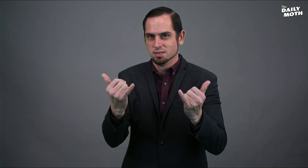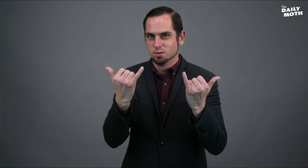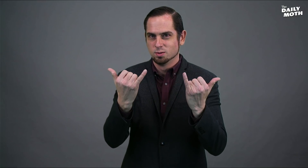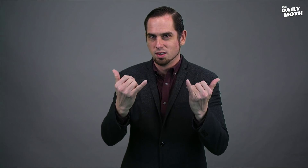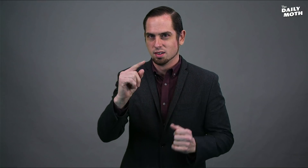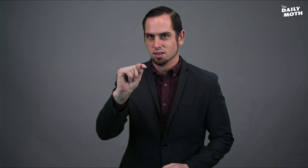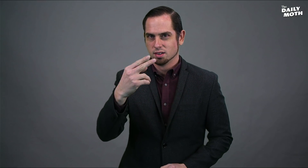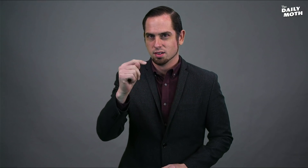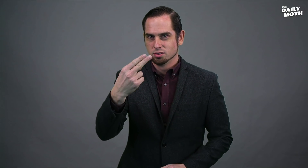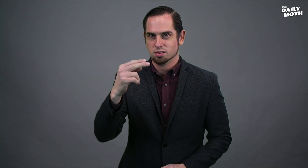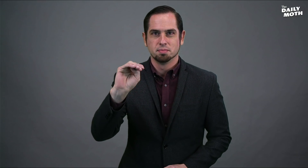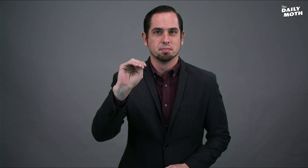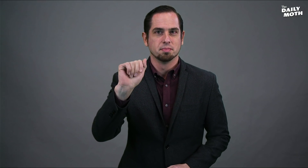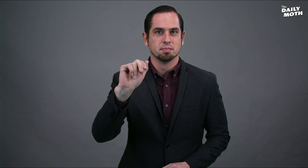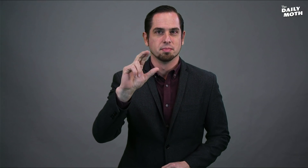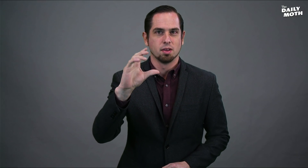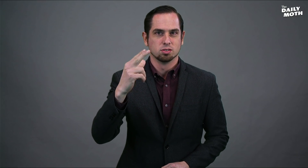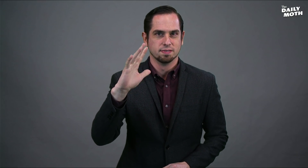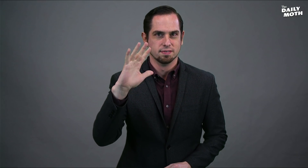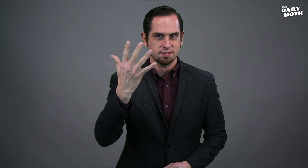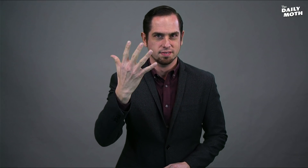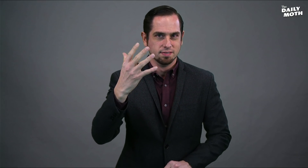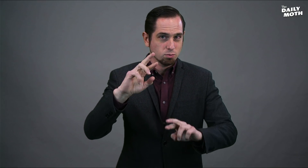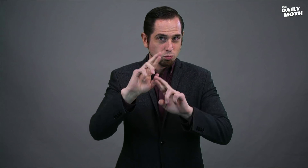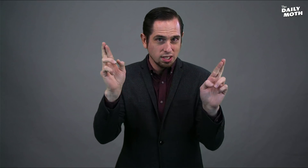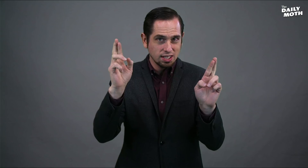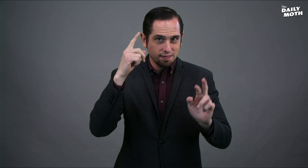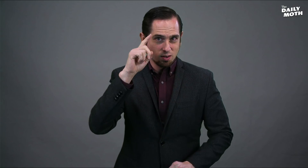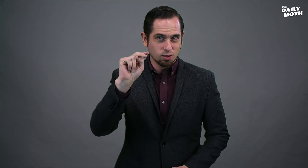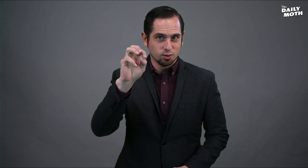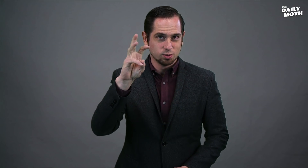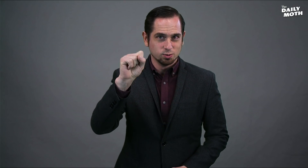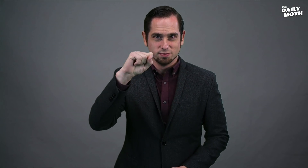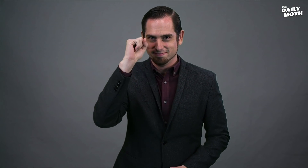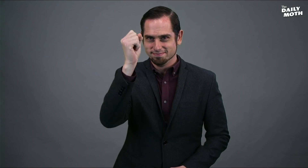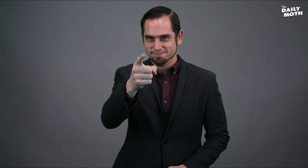It is Thursday, March 5. Ready for news?